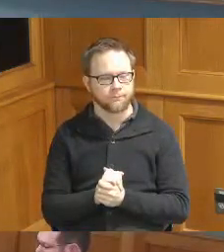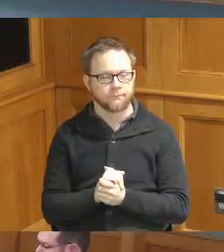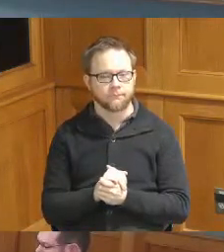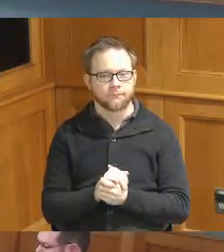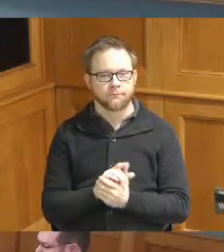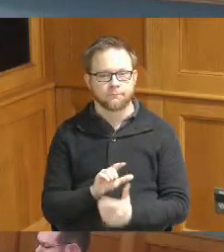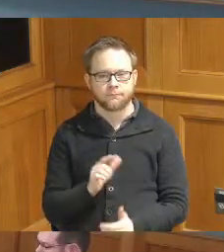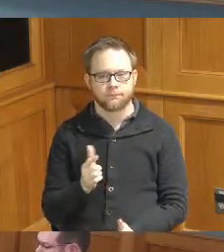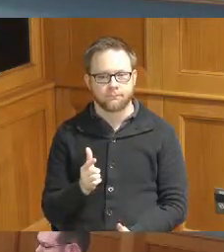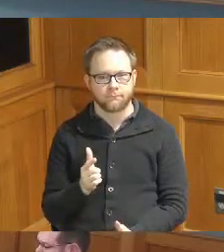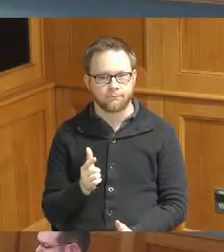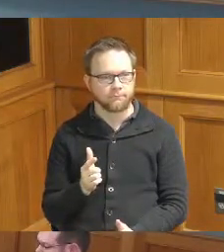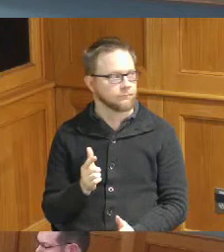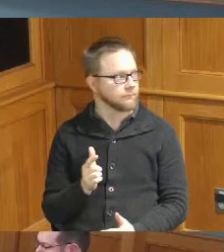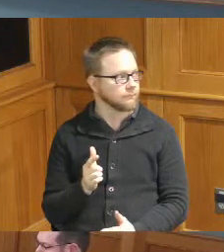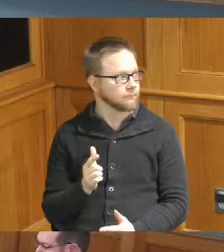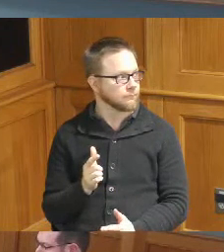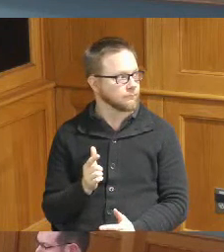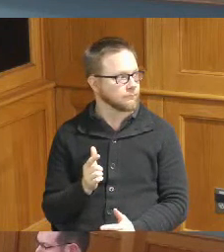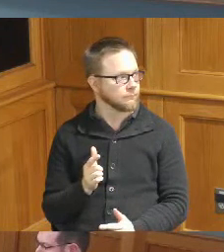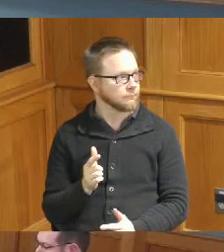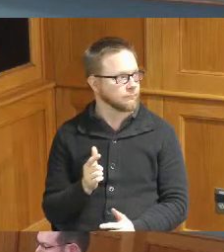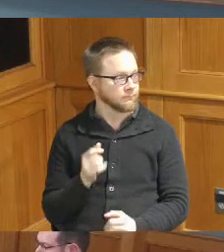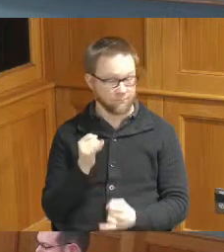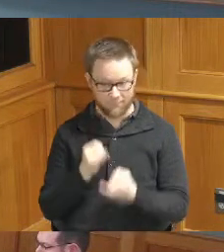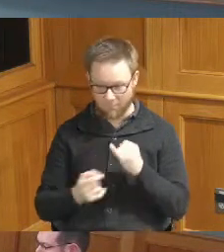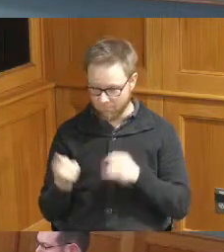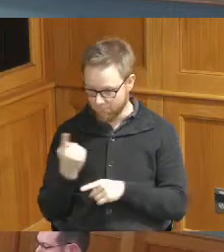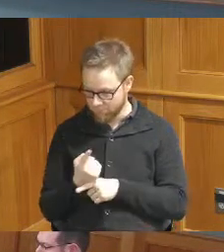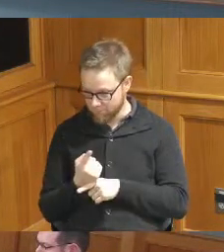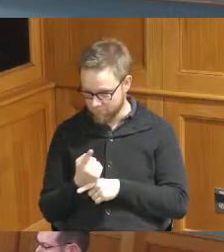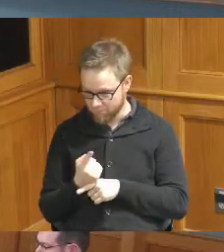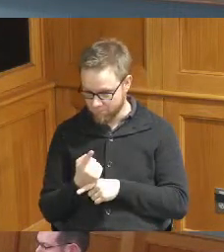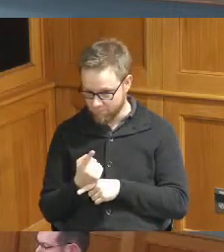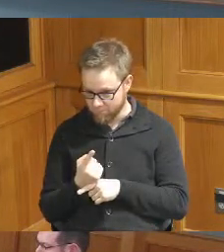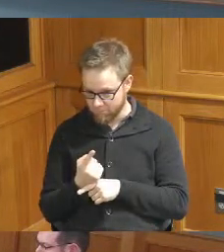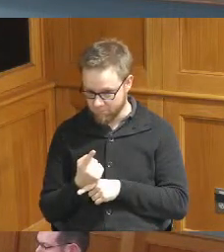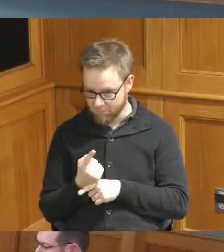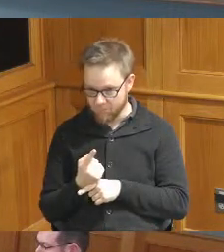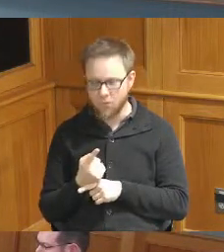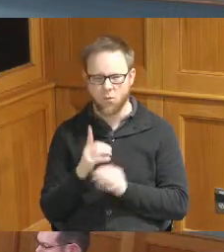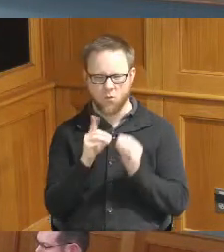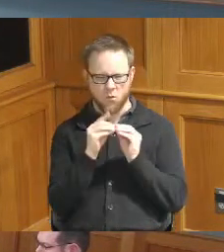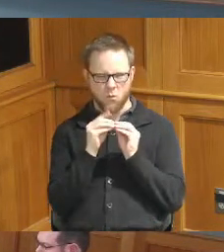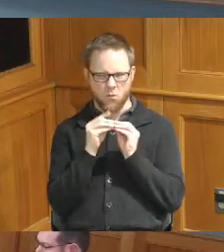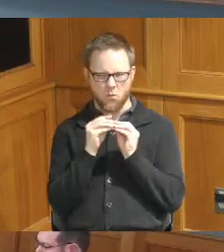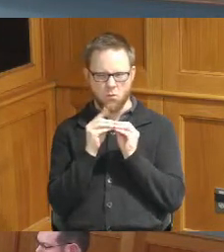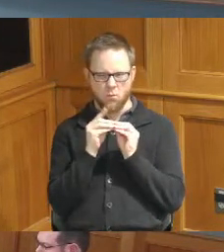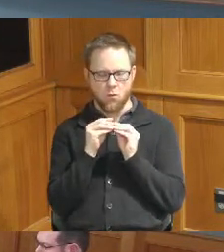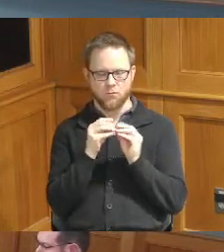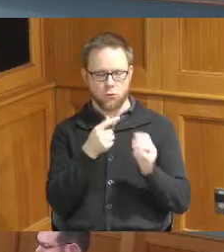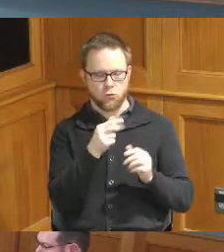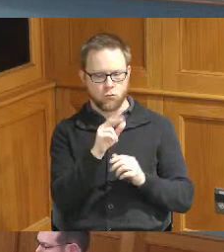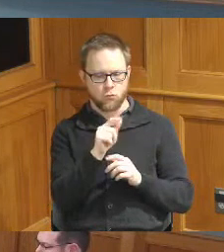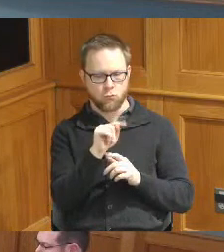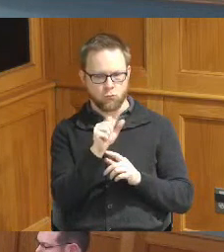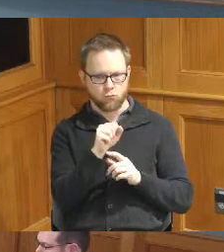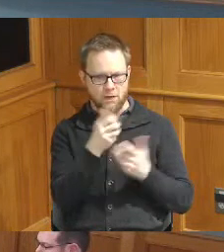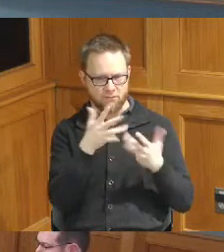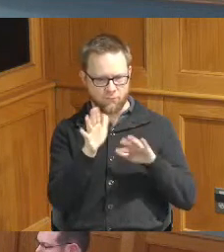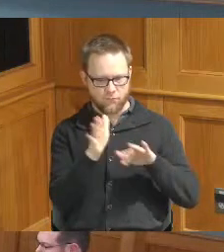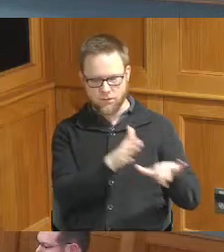uh we have before us that's the last one right now what's your other item it's an amendment to